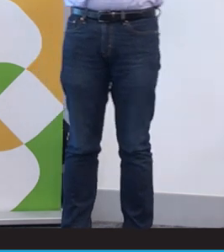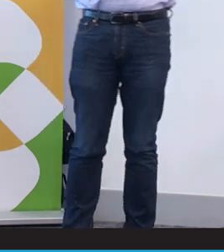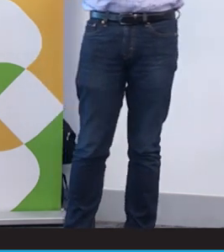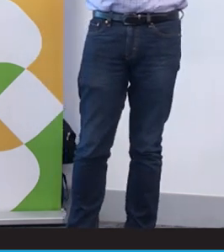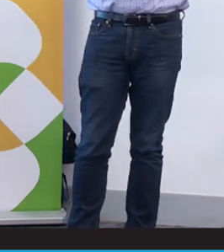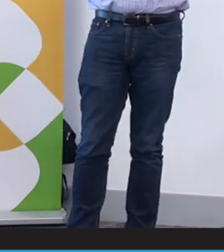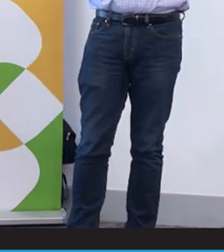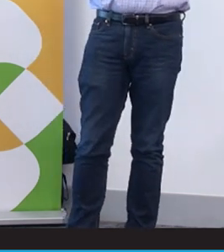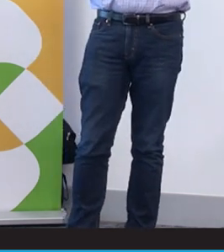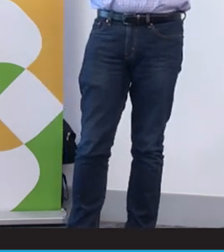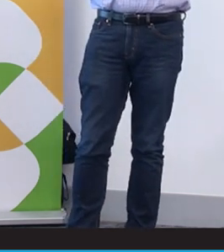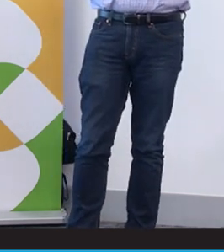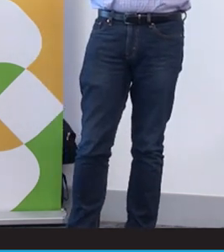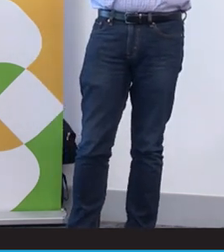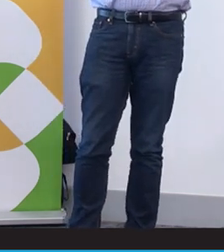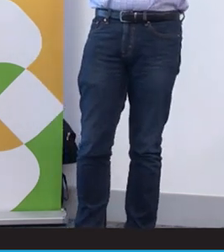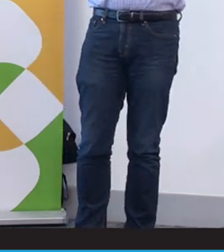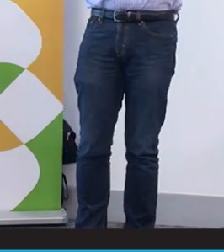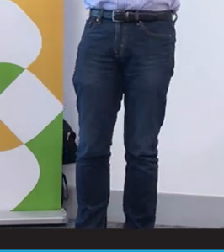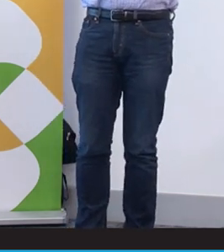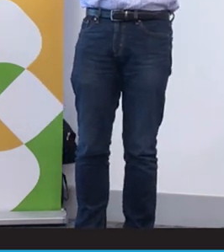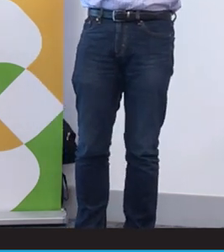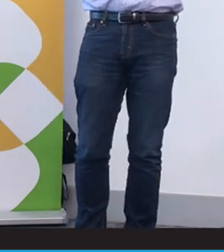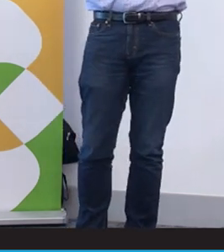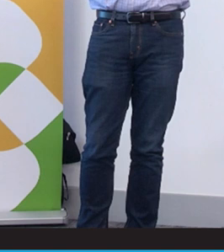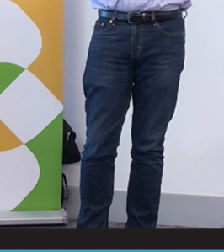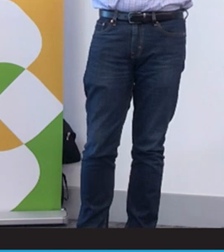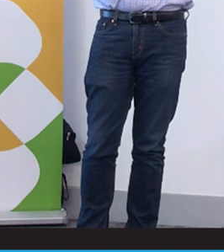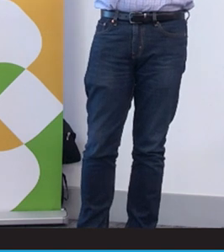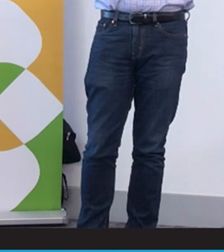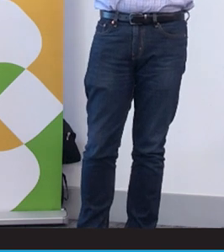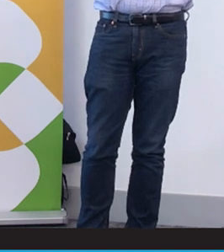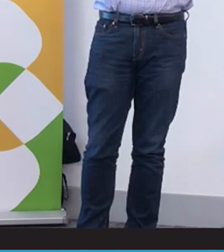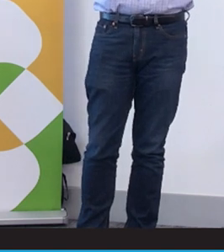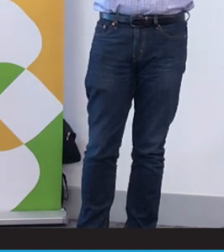about this concept of deaf gain. Maybe You know, maybe you're not aware. I think it's